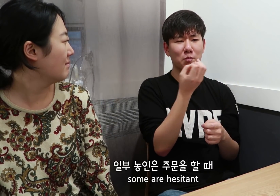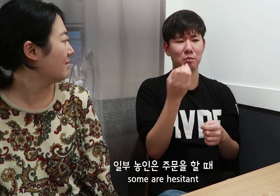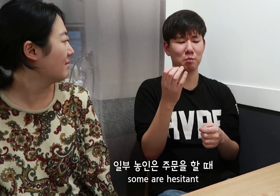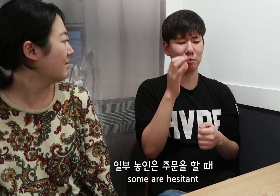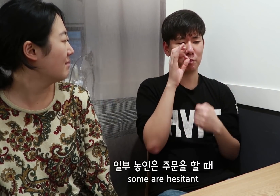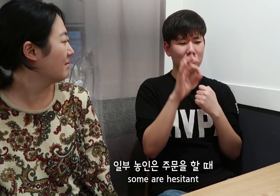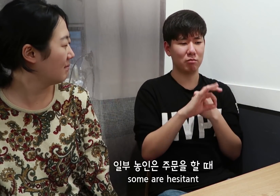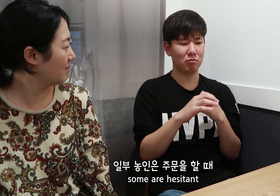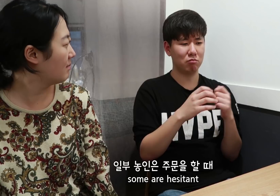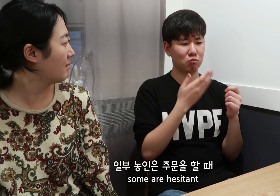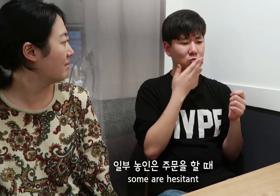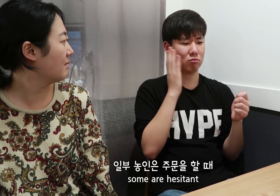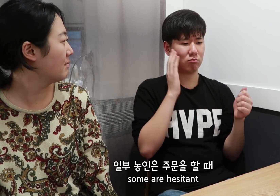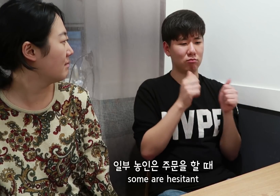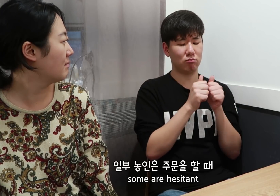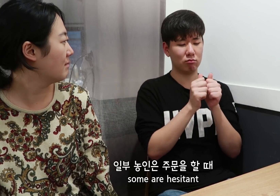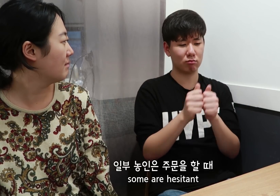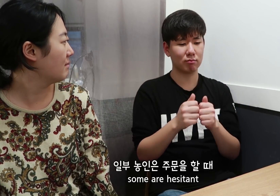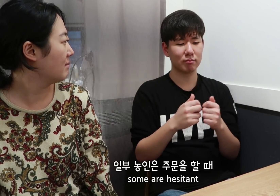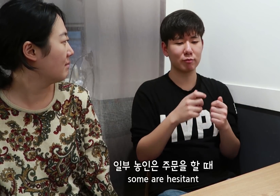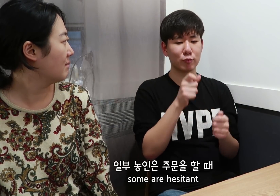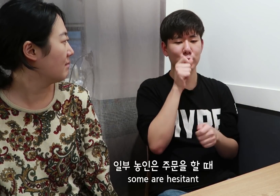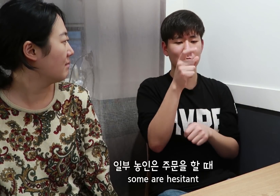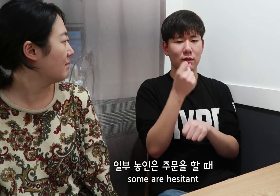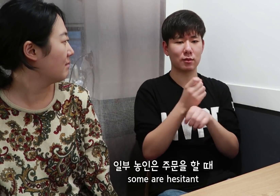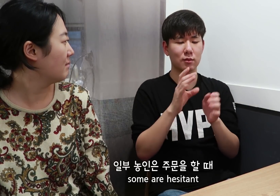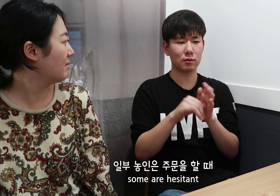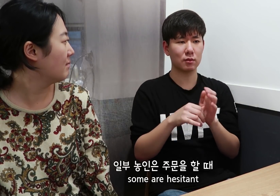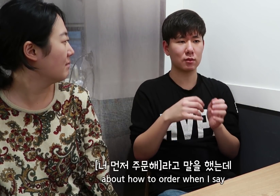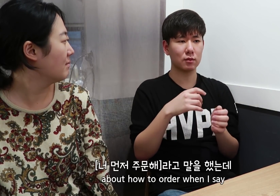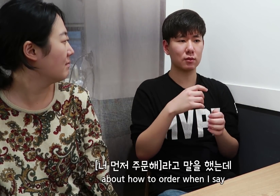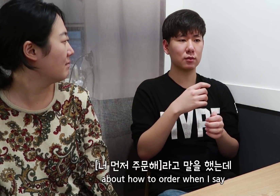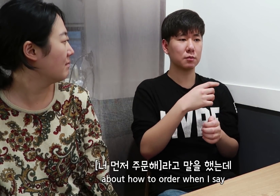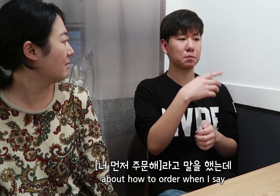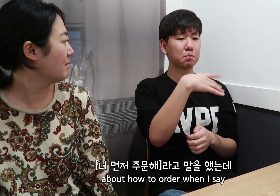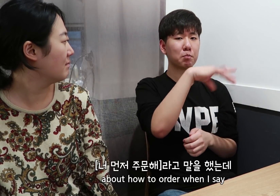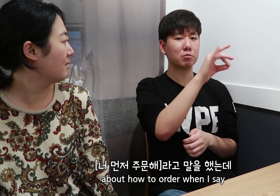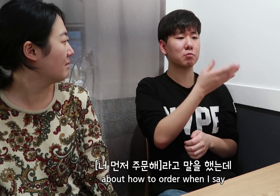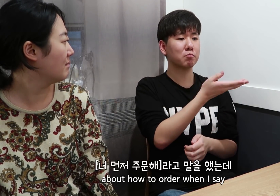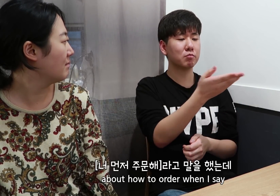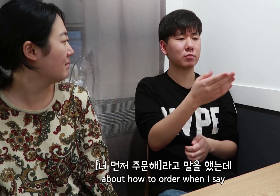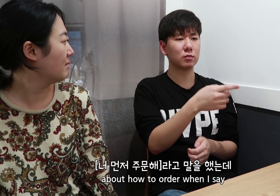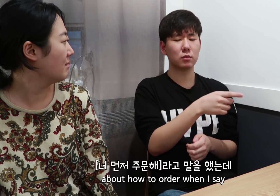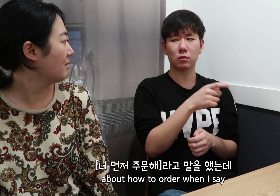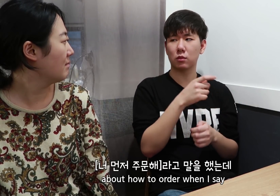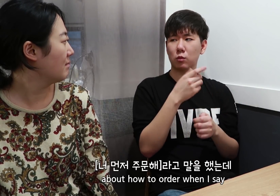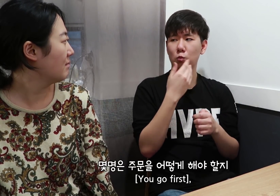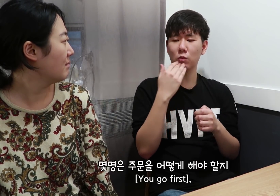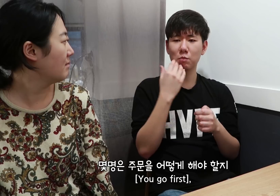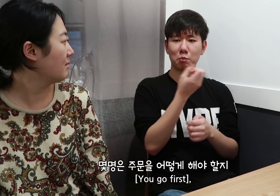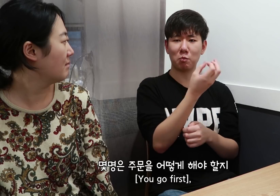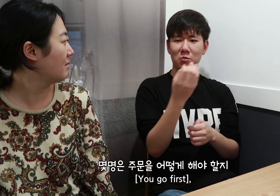about how to order when I say